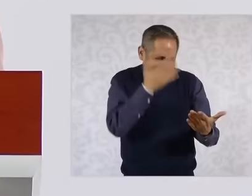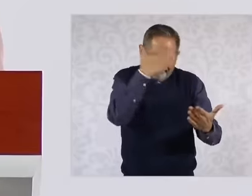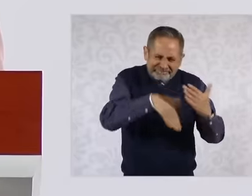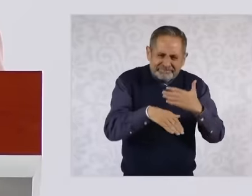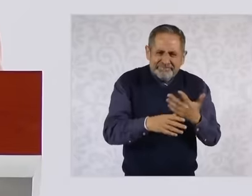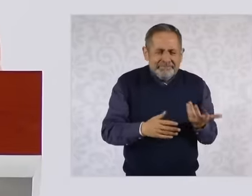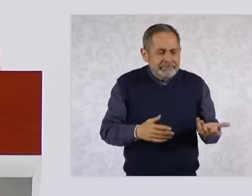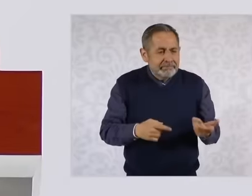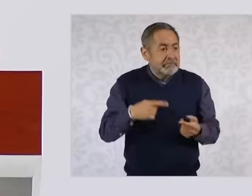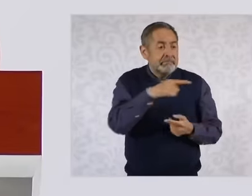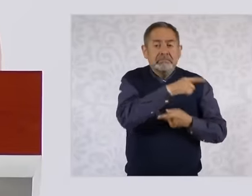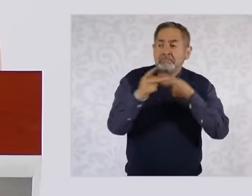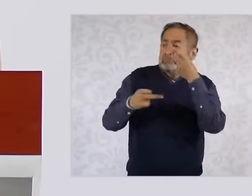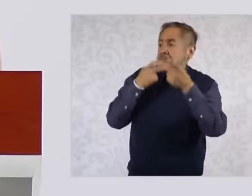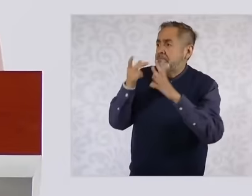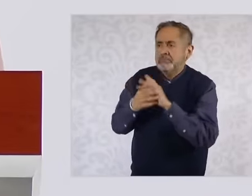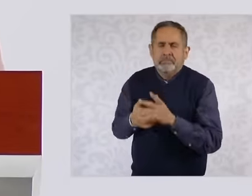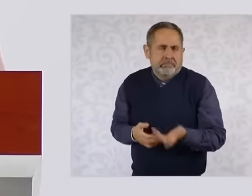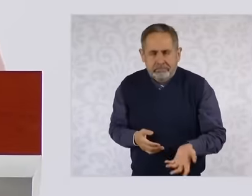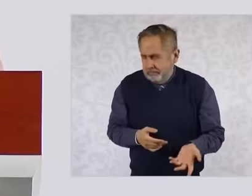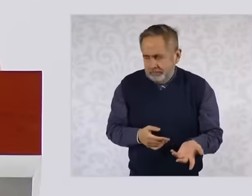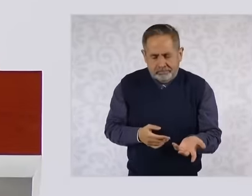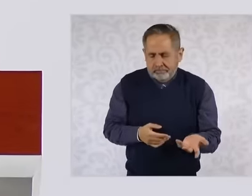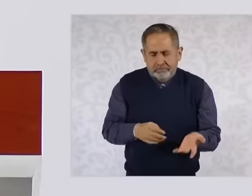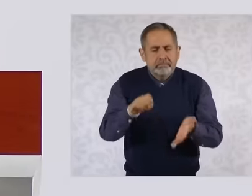arguments, for example yesterday, that were used by one of the